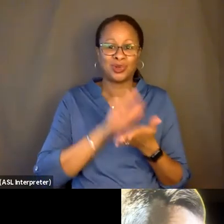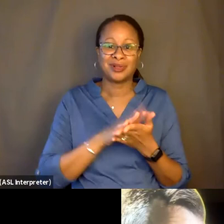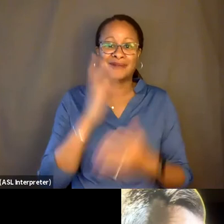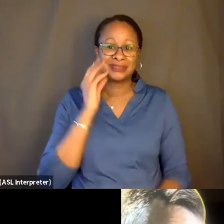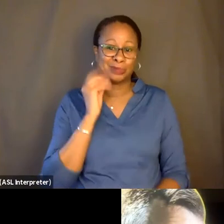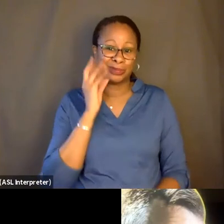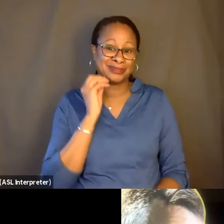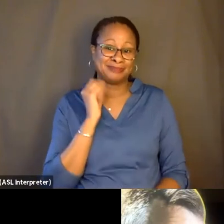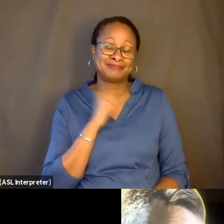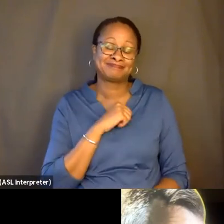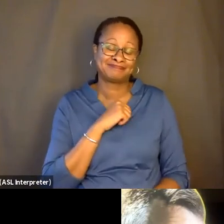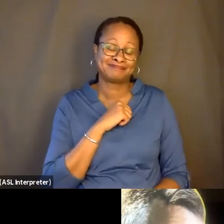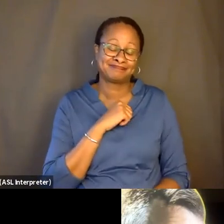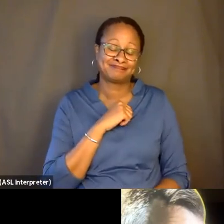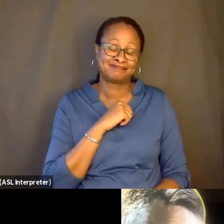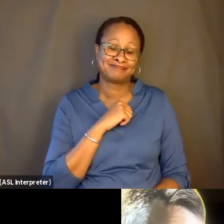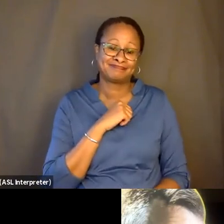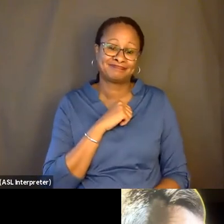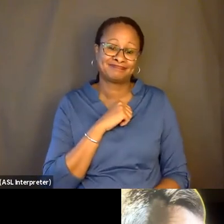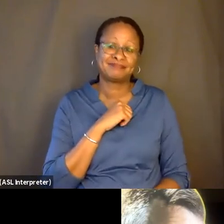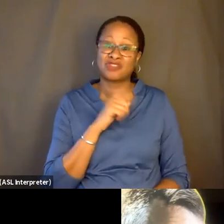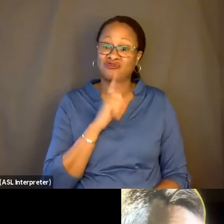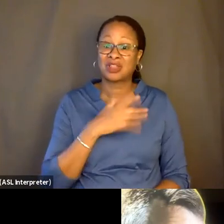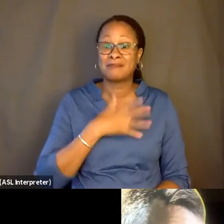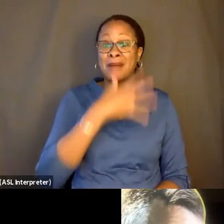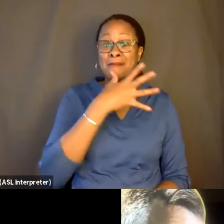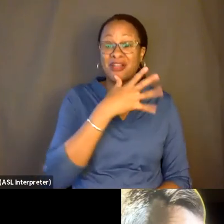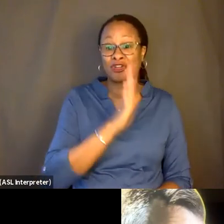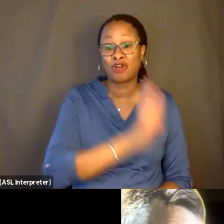You know, the school I went to was my mother's dementia.